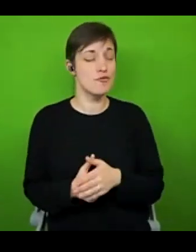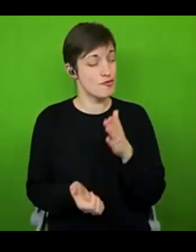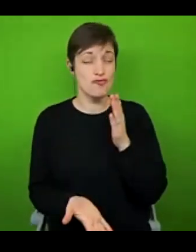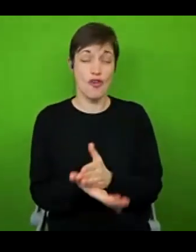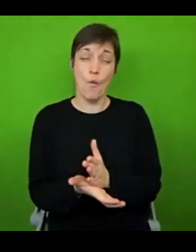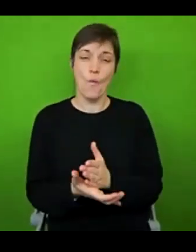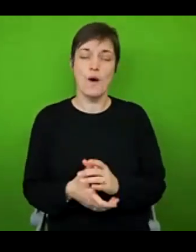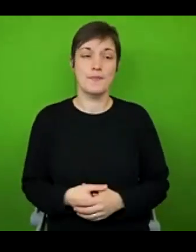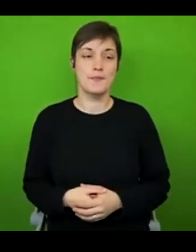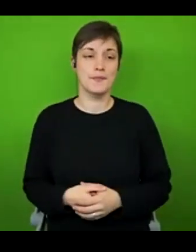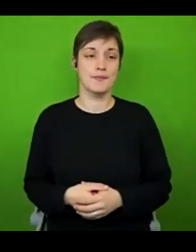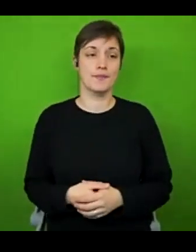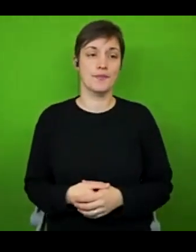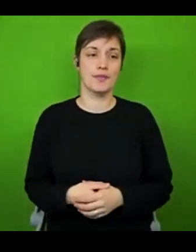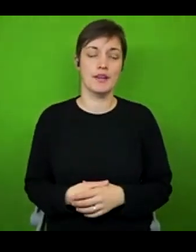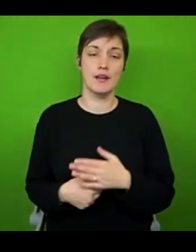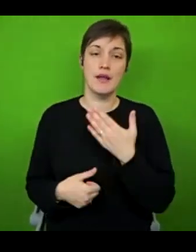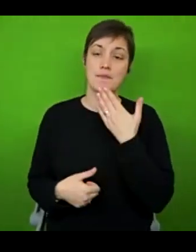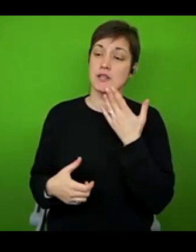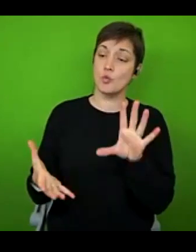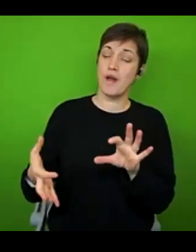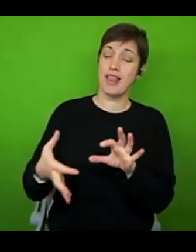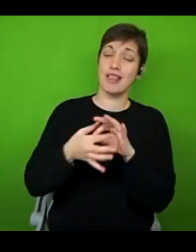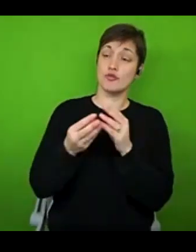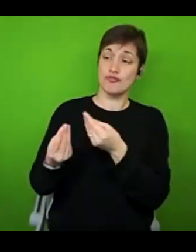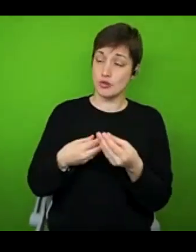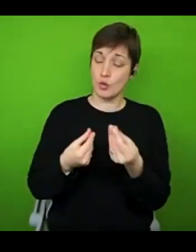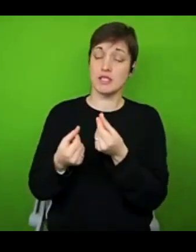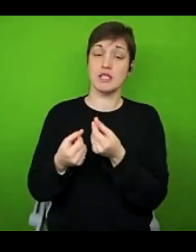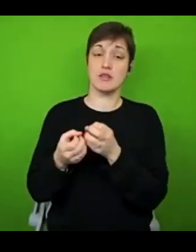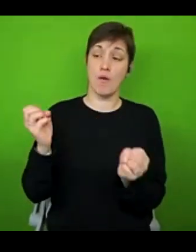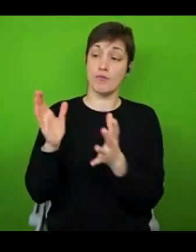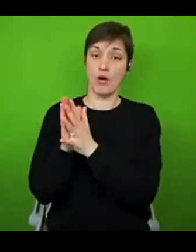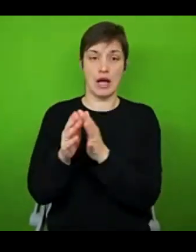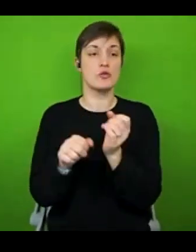Would it be possible to have the link to the resources or blog posts you mentioned earlier please? Let me do that right now. I'm going to put it in the chat